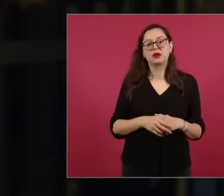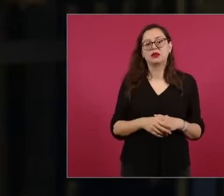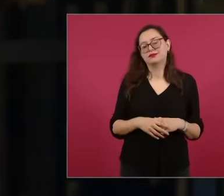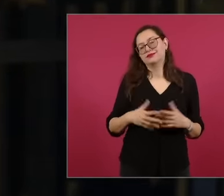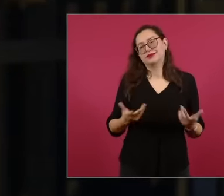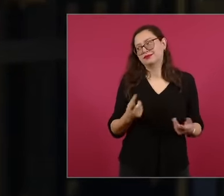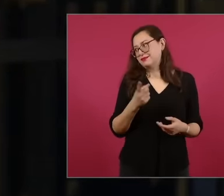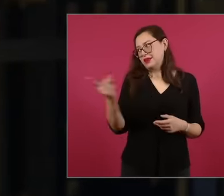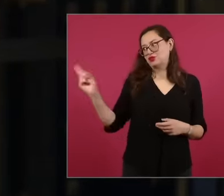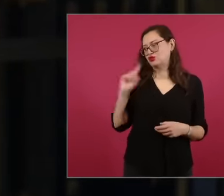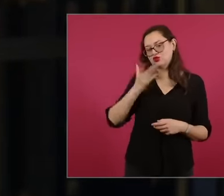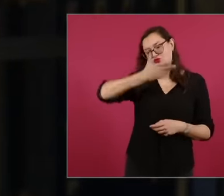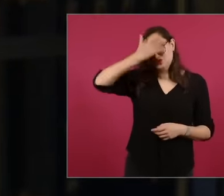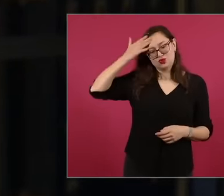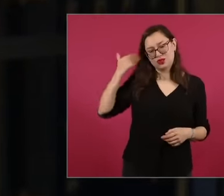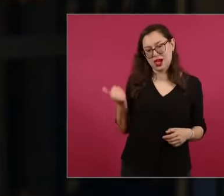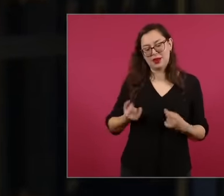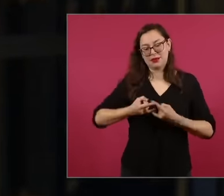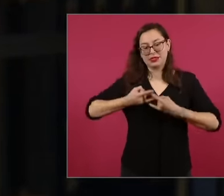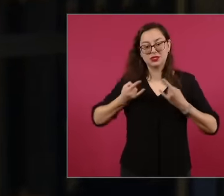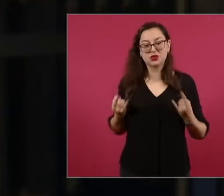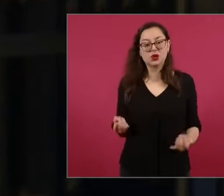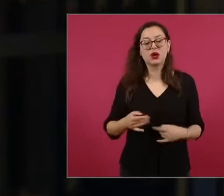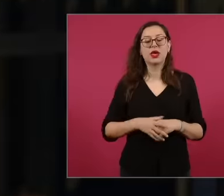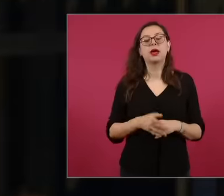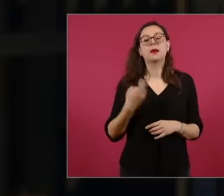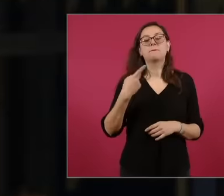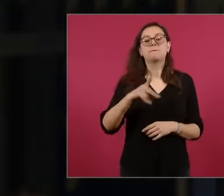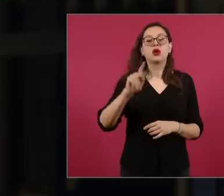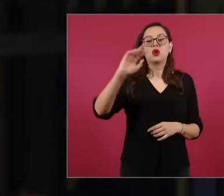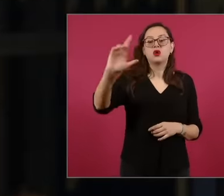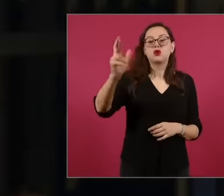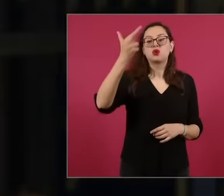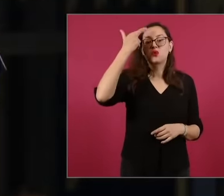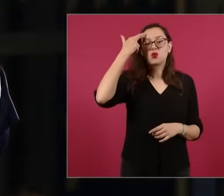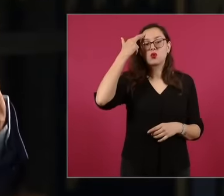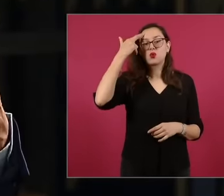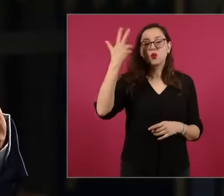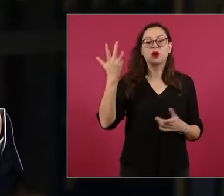you know this chapter with a chapter on the nationalization of assets in the formation of the Mexican state